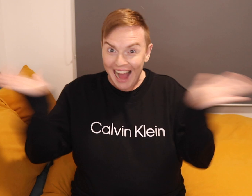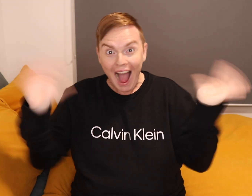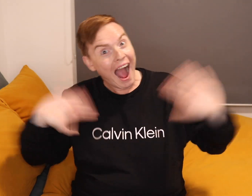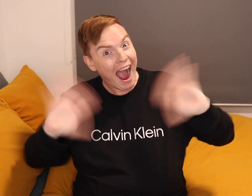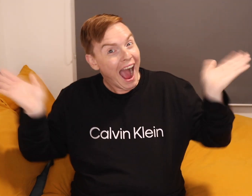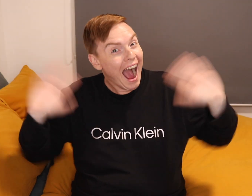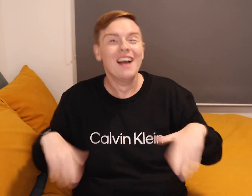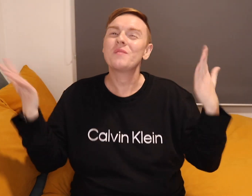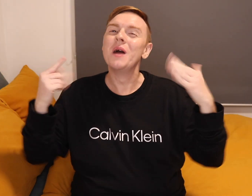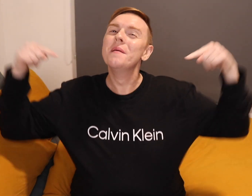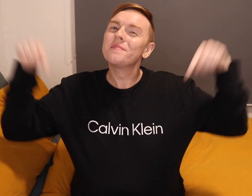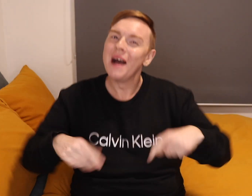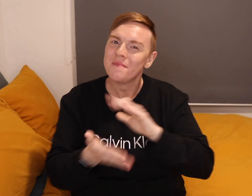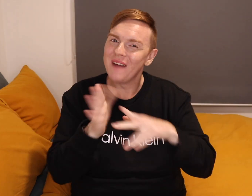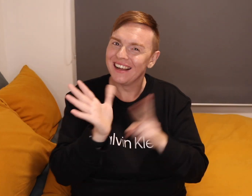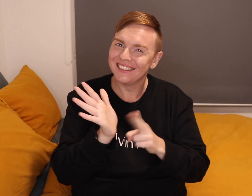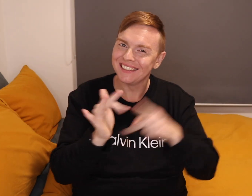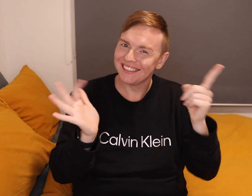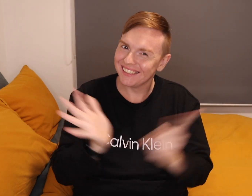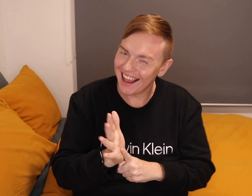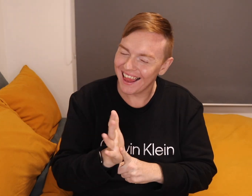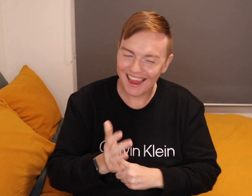Hello. Welcome back to my channel.